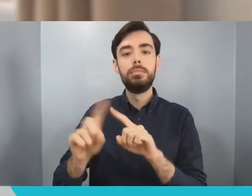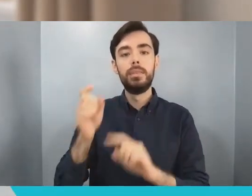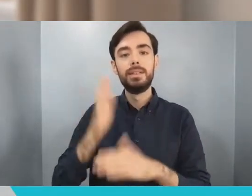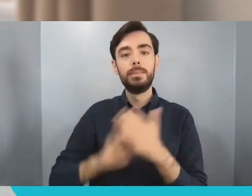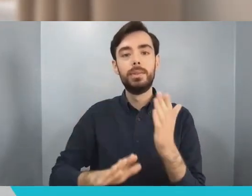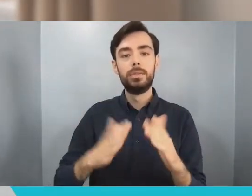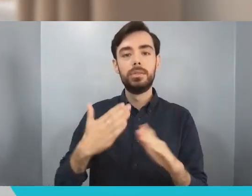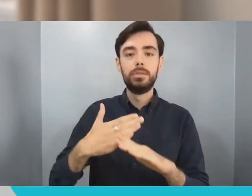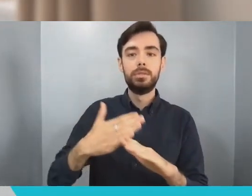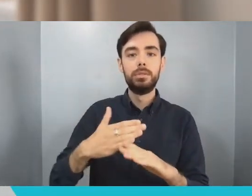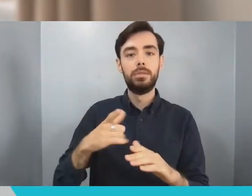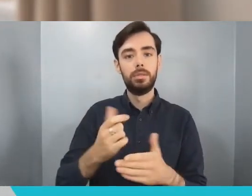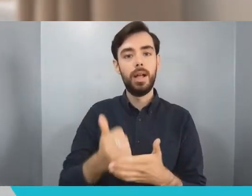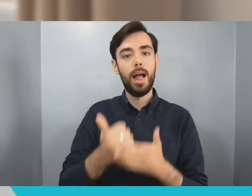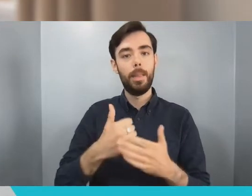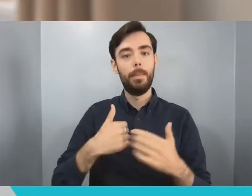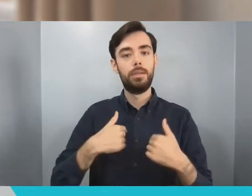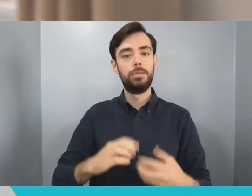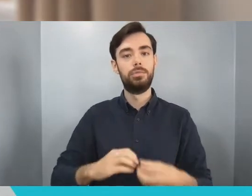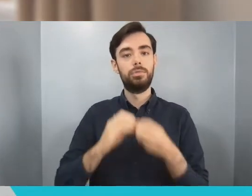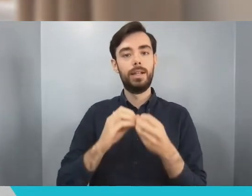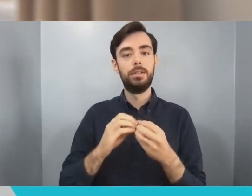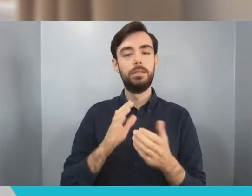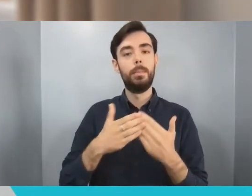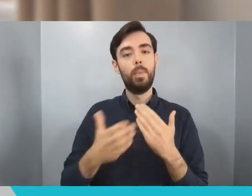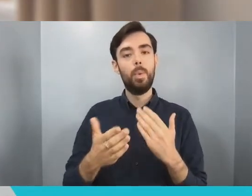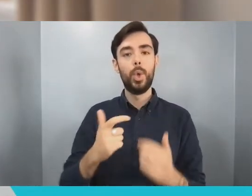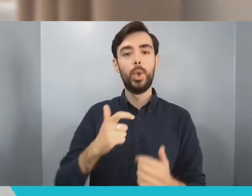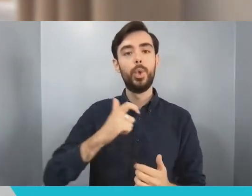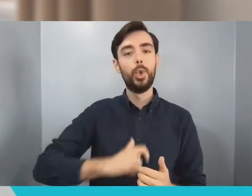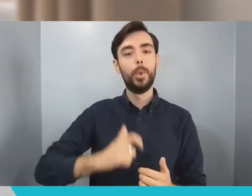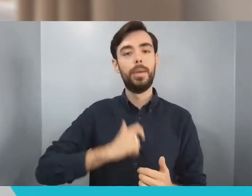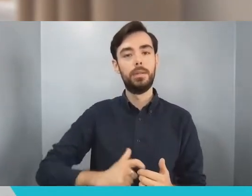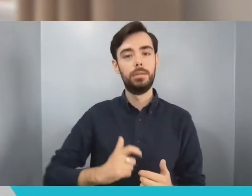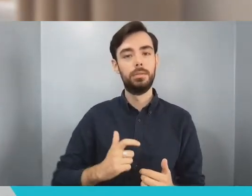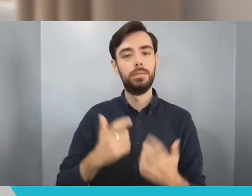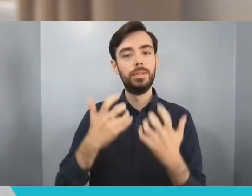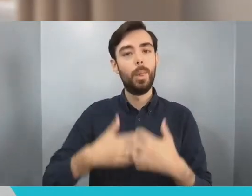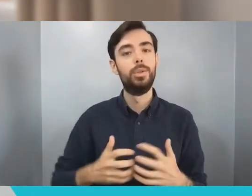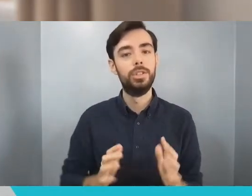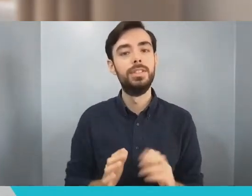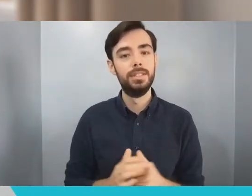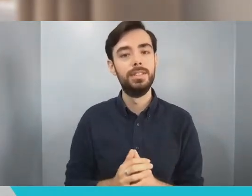these experiences. So it's a super stimulating environment to be in and I really feed off